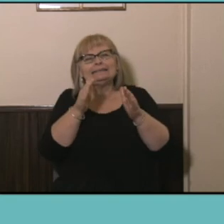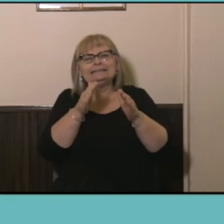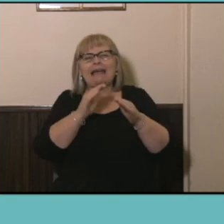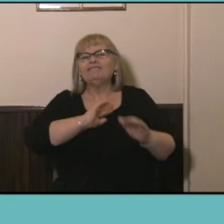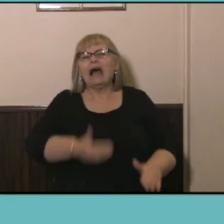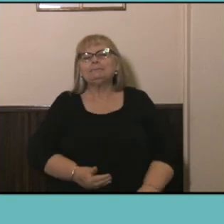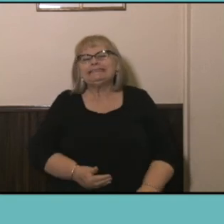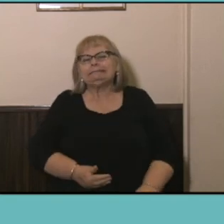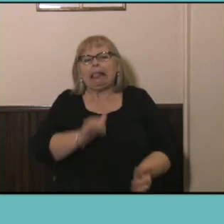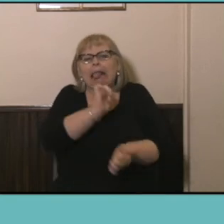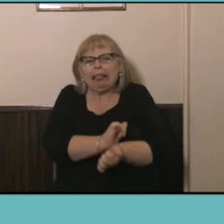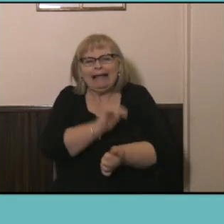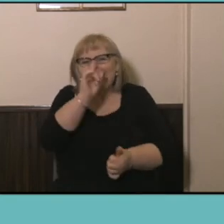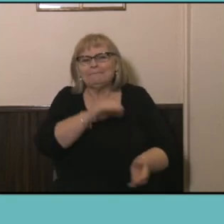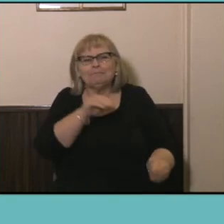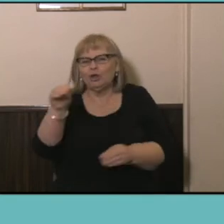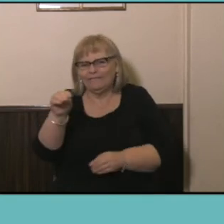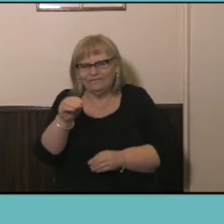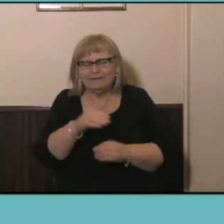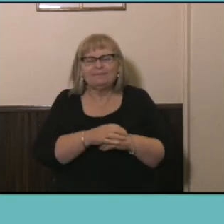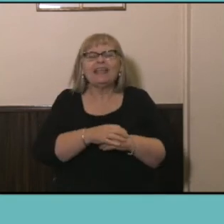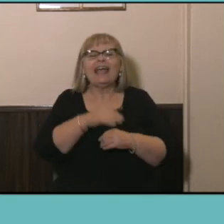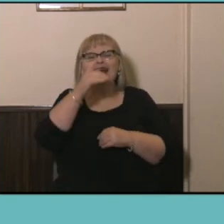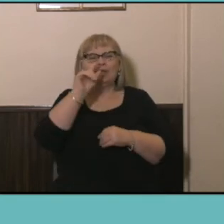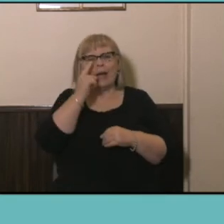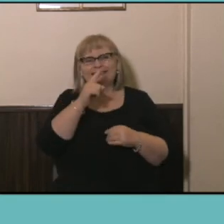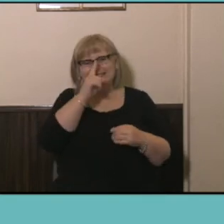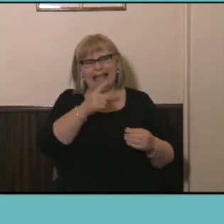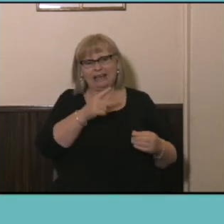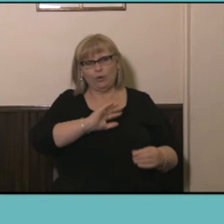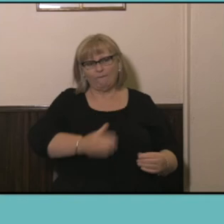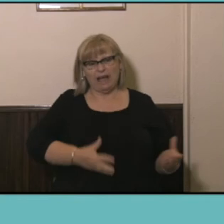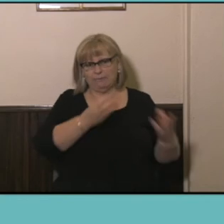and I'll still feels like Phil's line that you can't take the farm with you